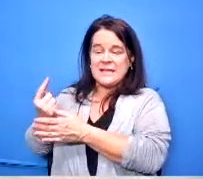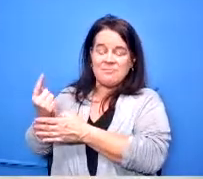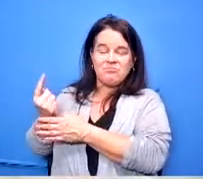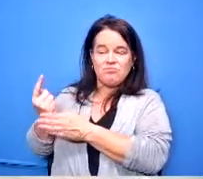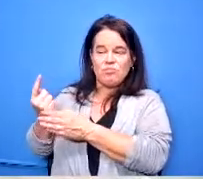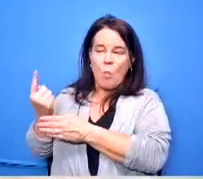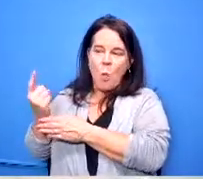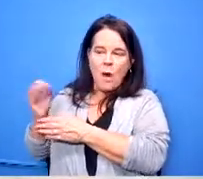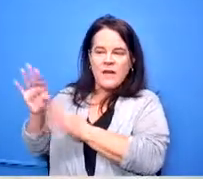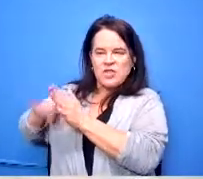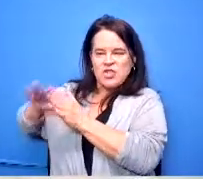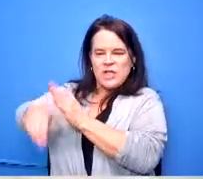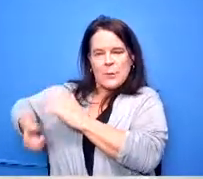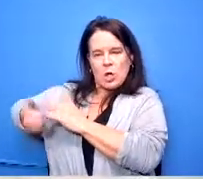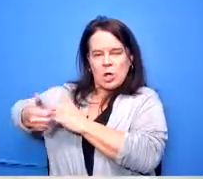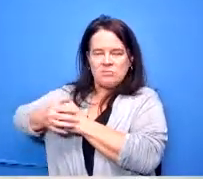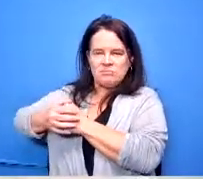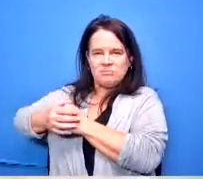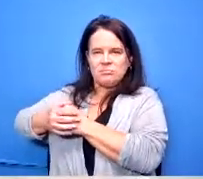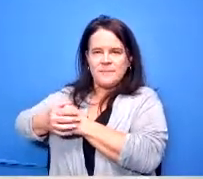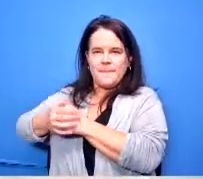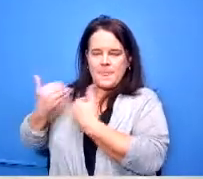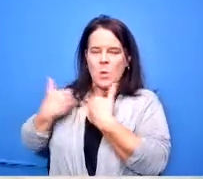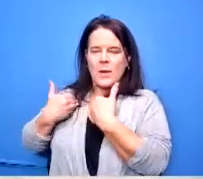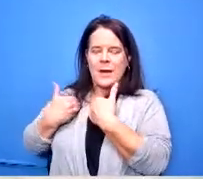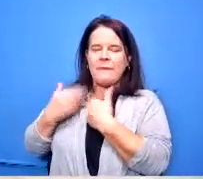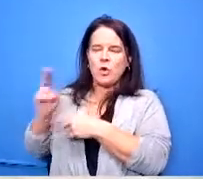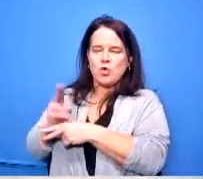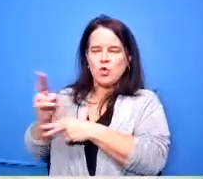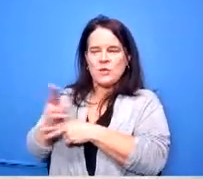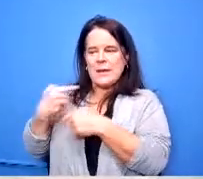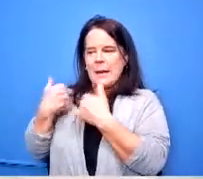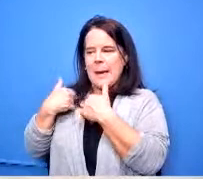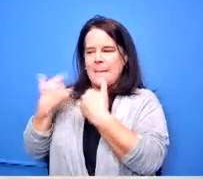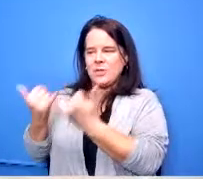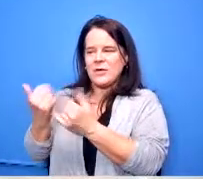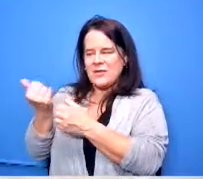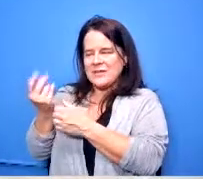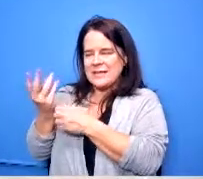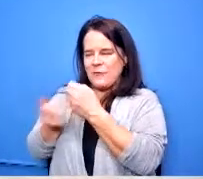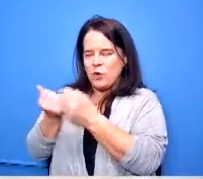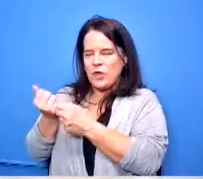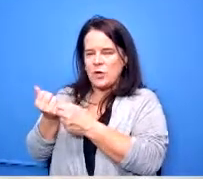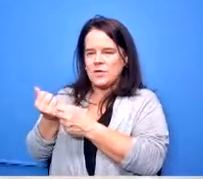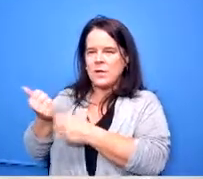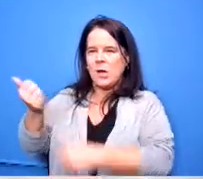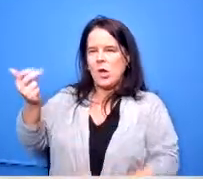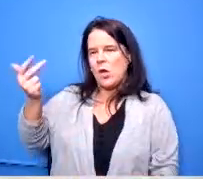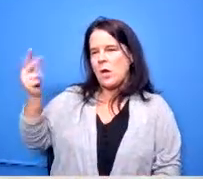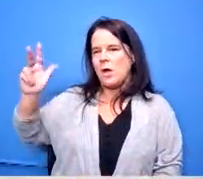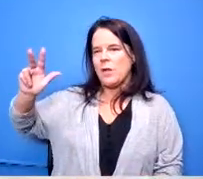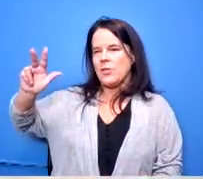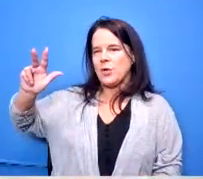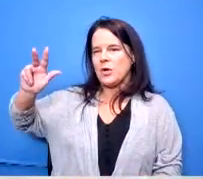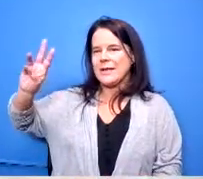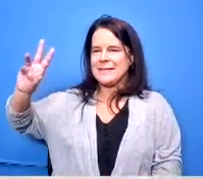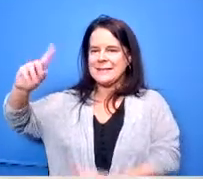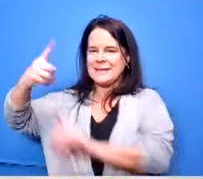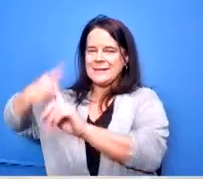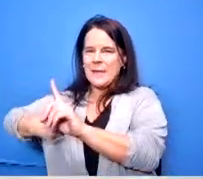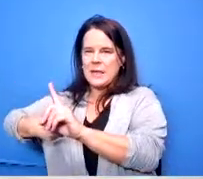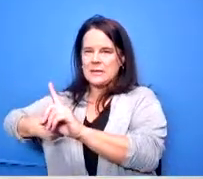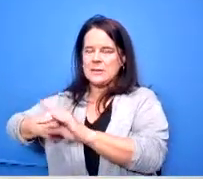contracts that we have and we've been using them for several years it's 36 months in possible two